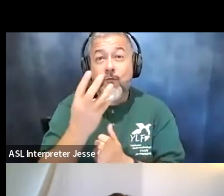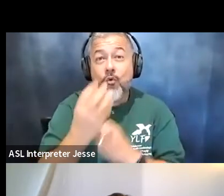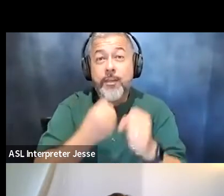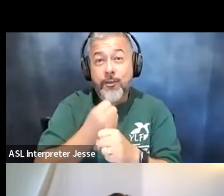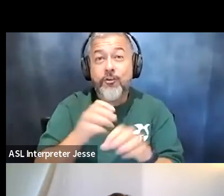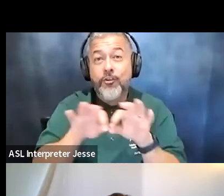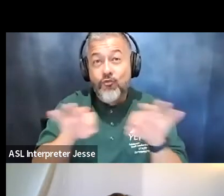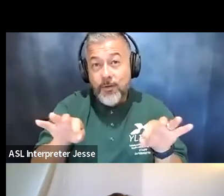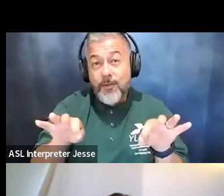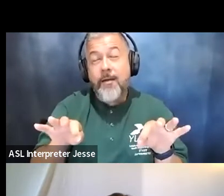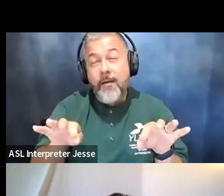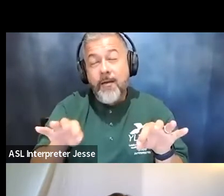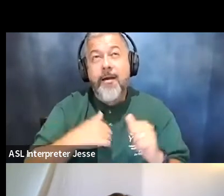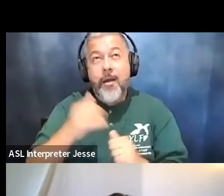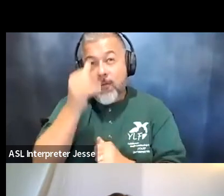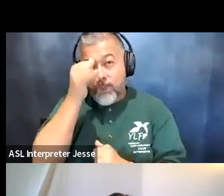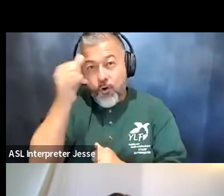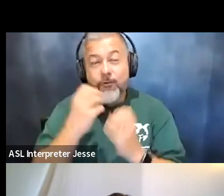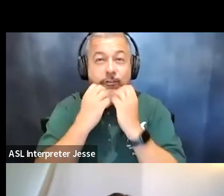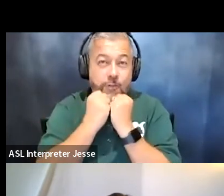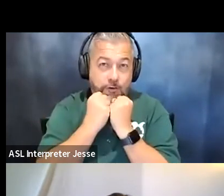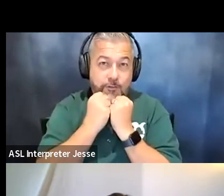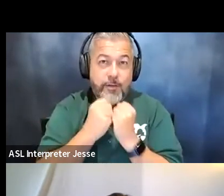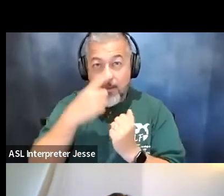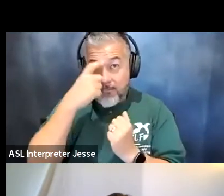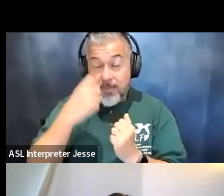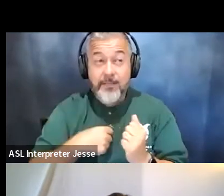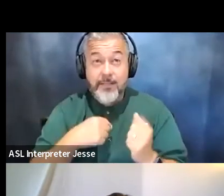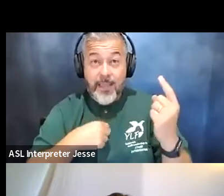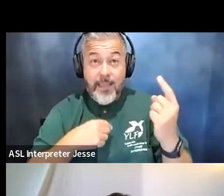always cherish because that's something that i was told that i was not going to be able to do so